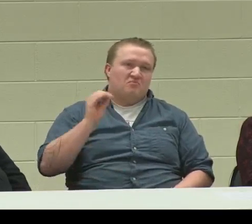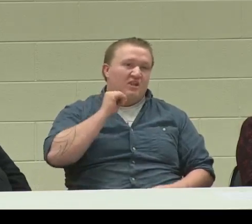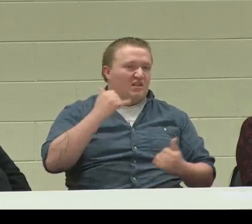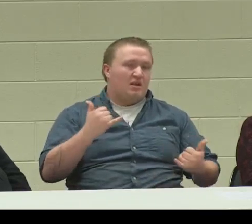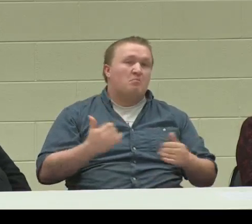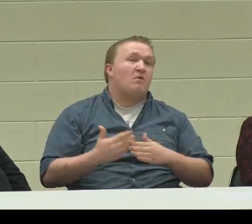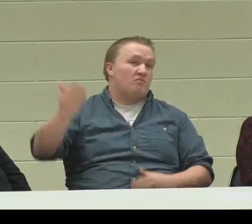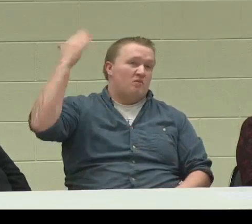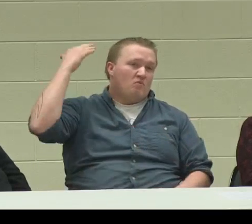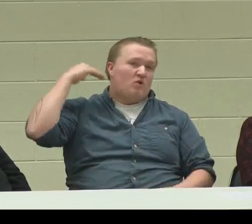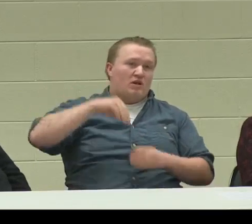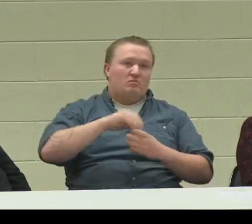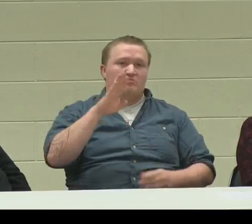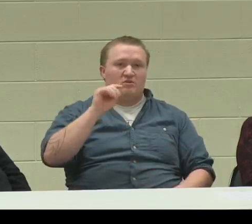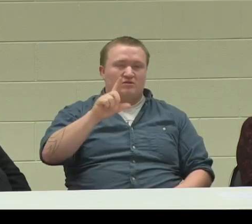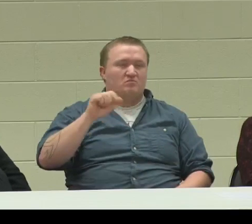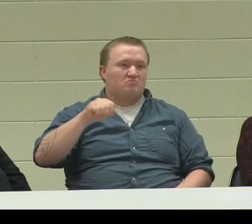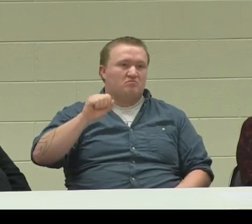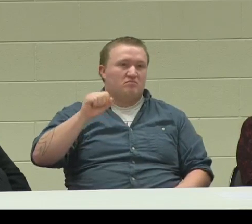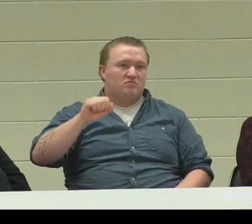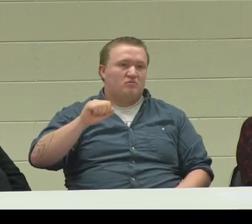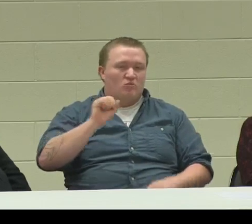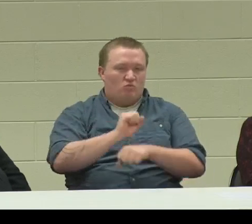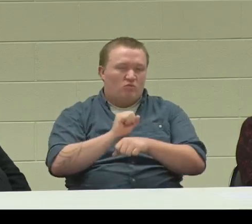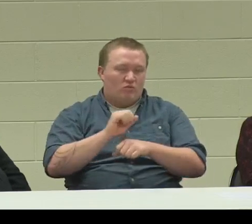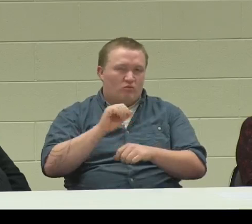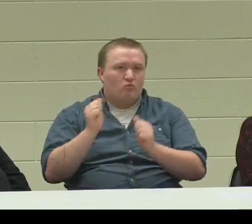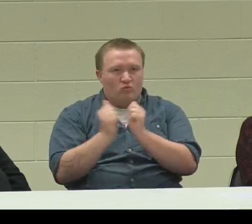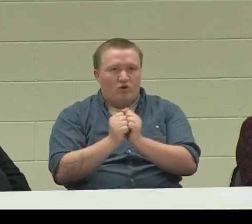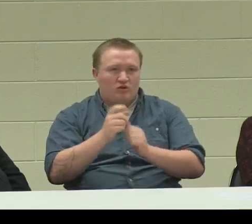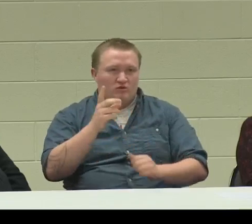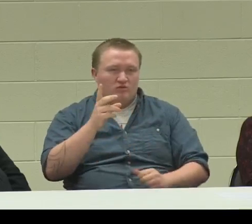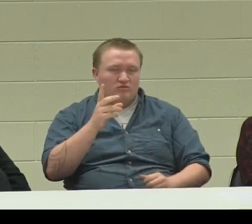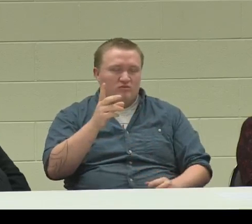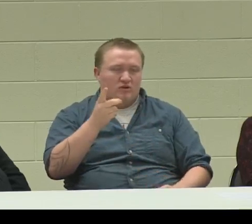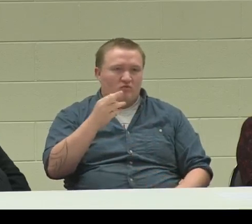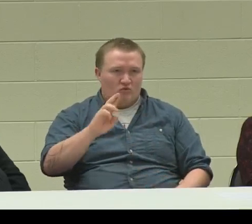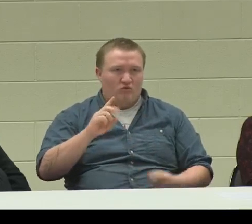No, not now, but I did in the past, and when I was in the BtL, Bridges to Life Program.